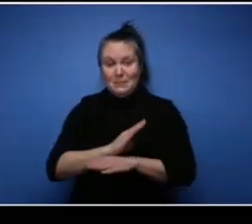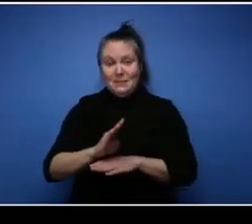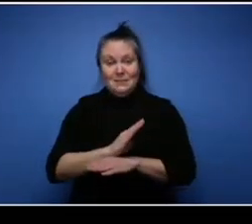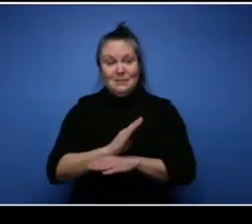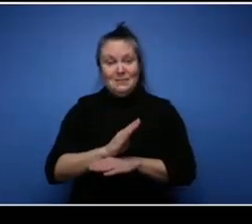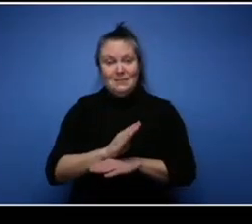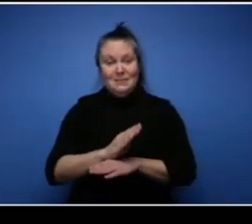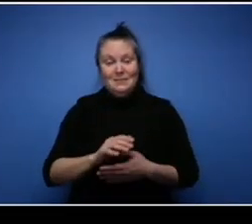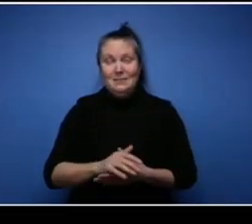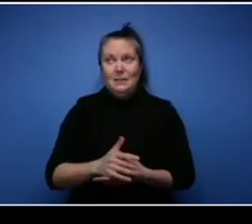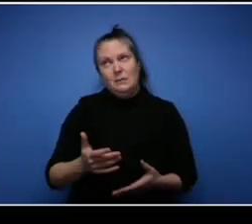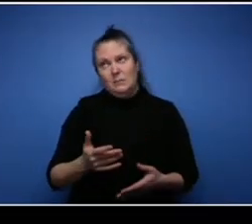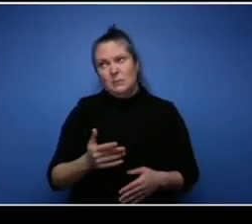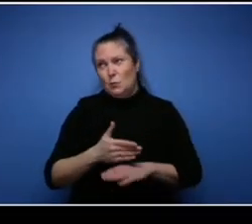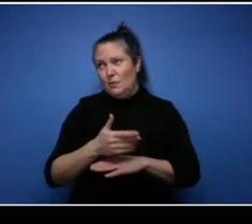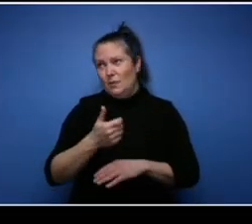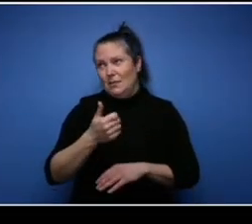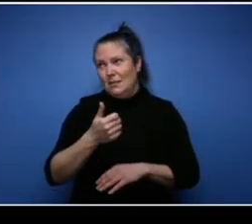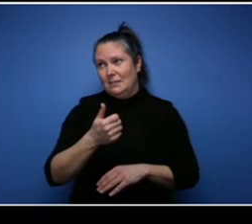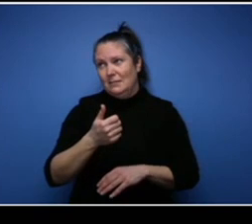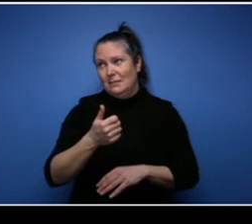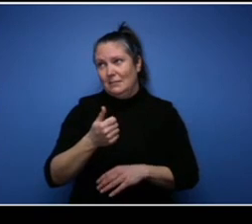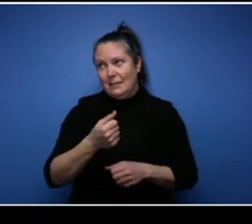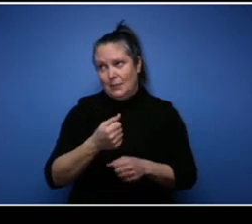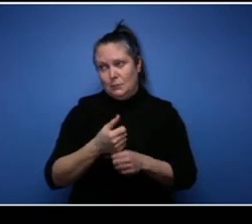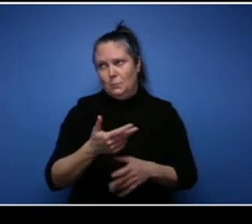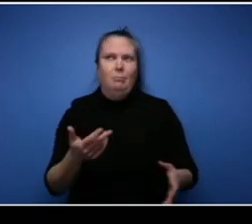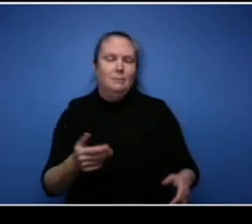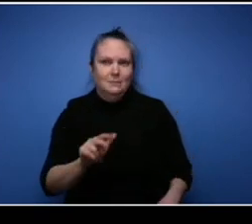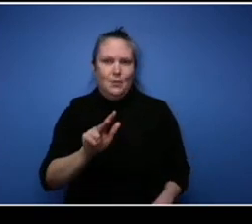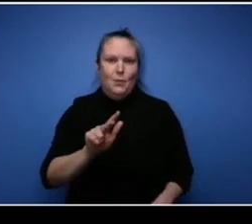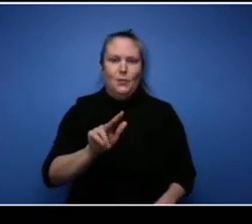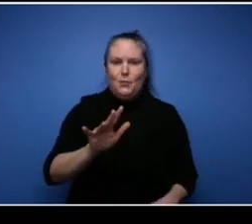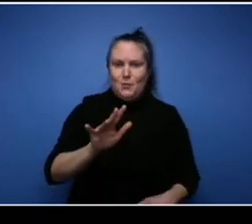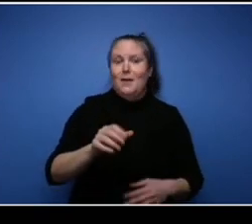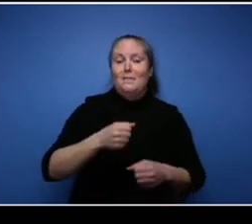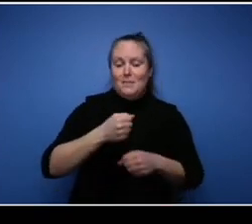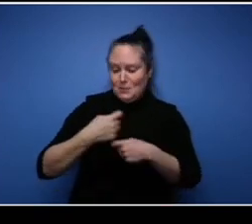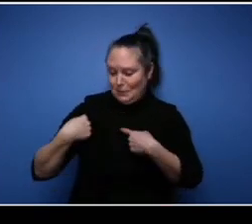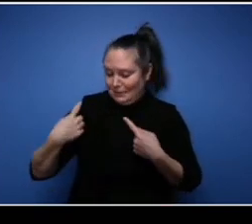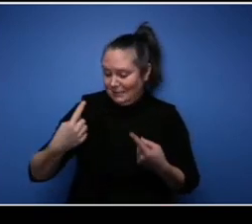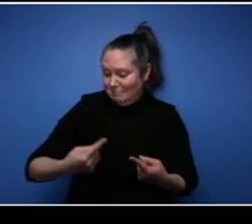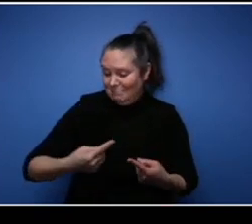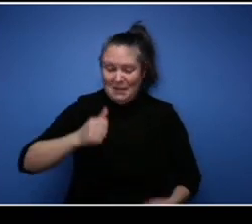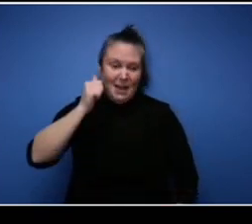I mean 35 years uh something that we deal with every day. One of the things with racism,